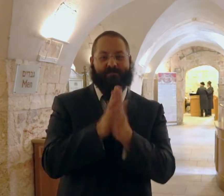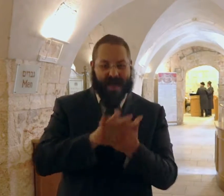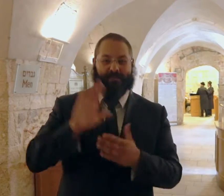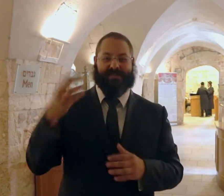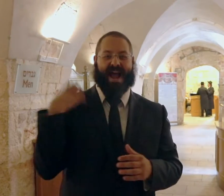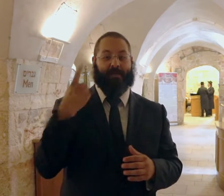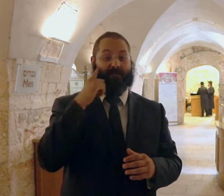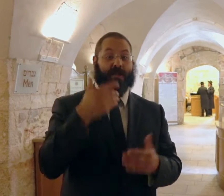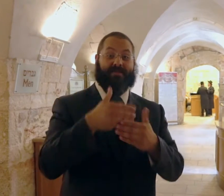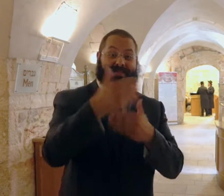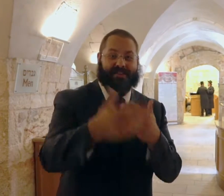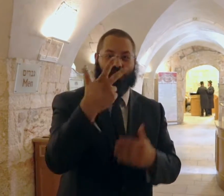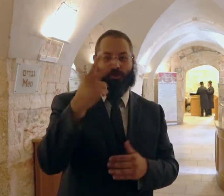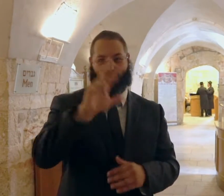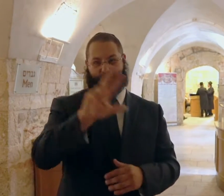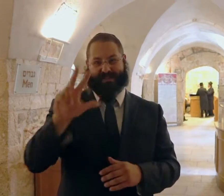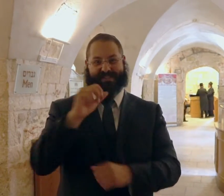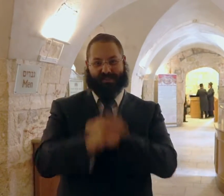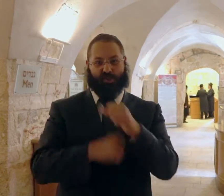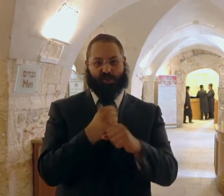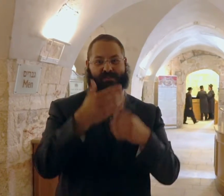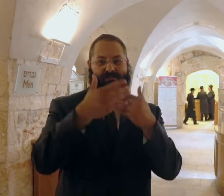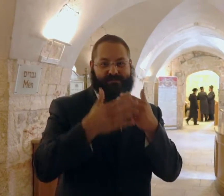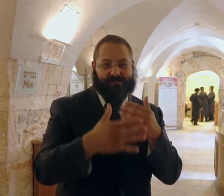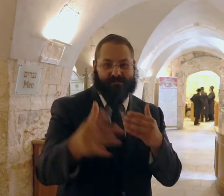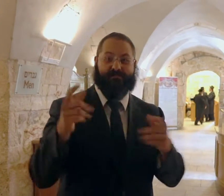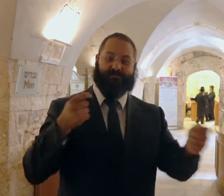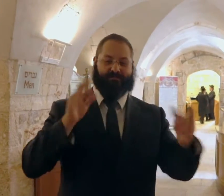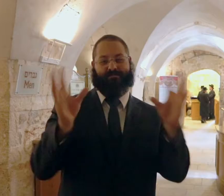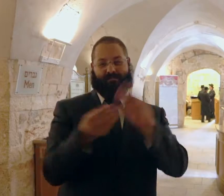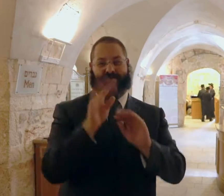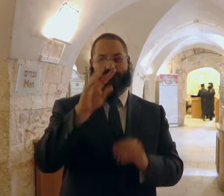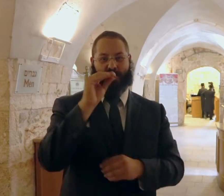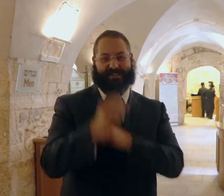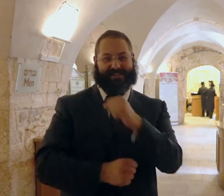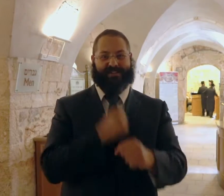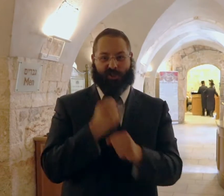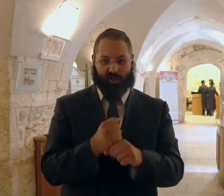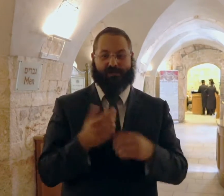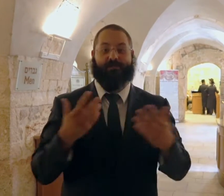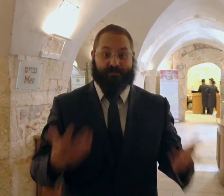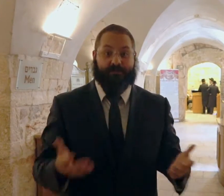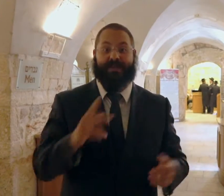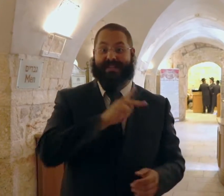and it became his capital for the next 33 years, reigning for a total of 40 years.